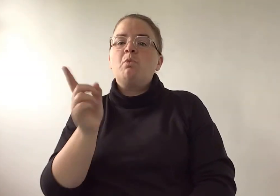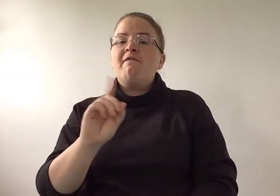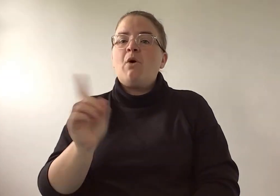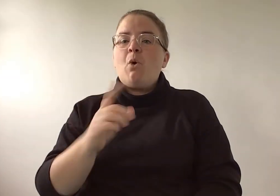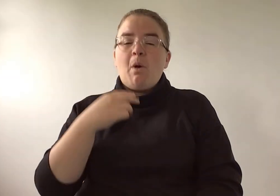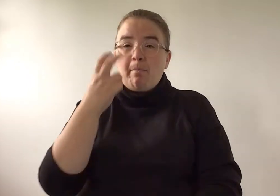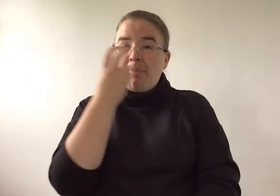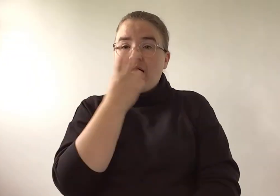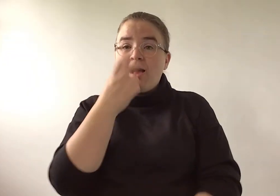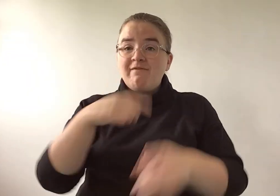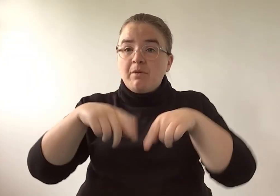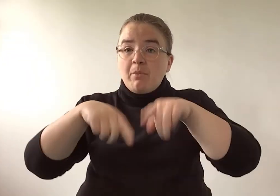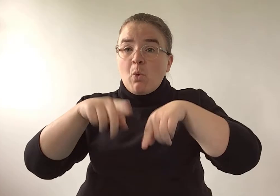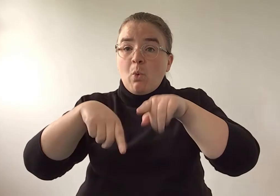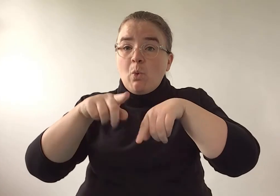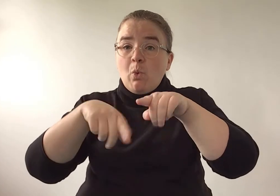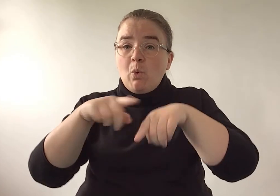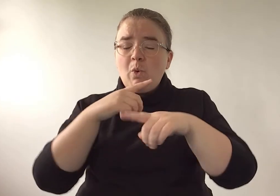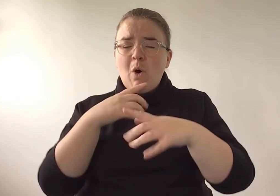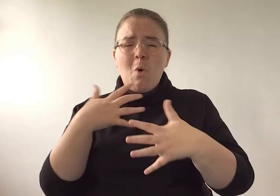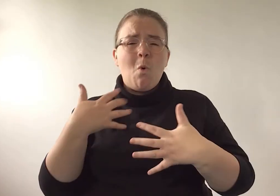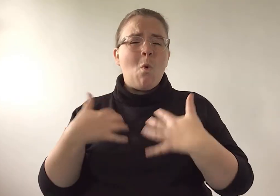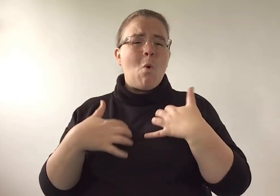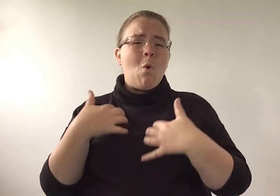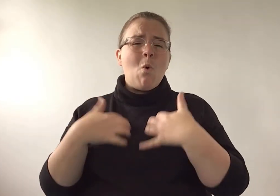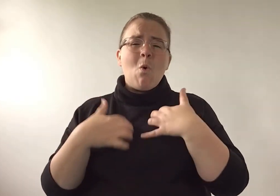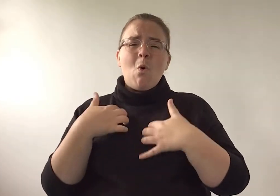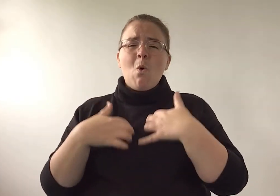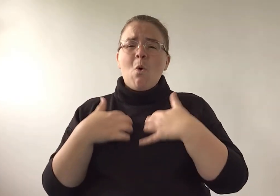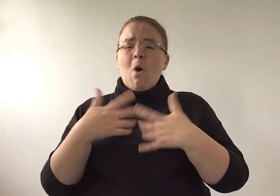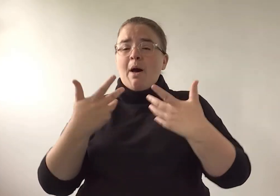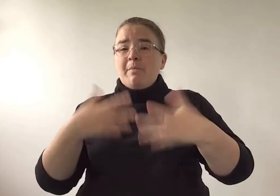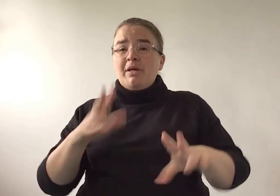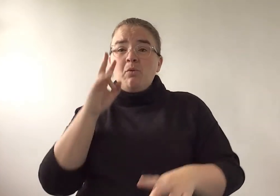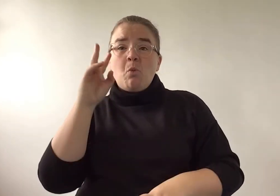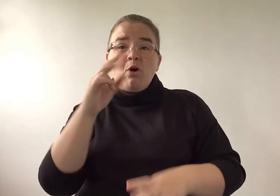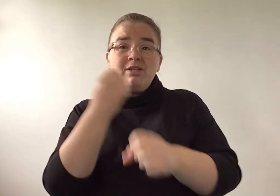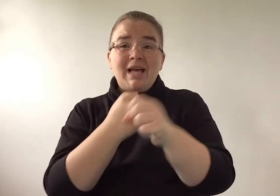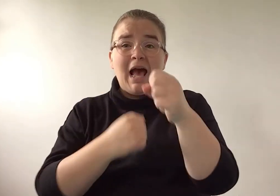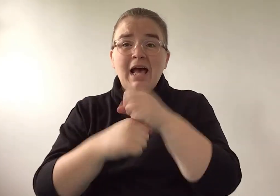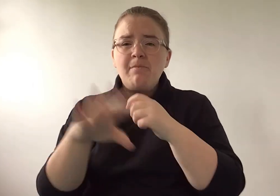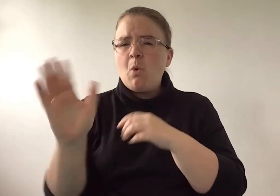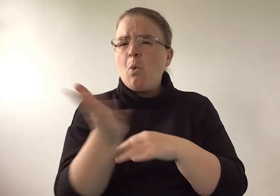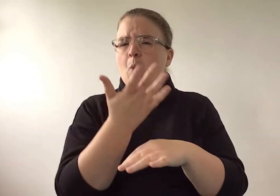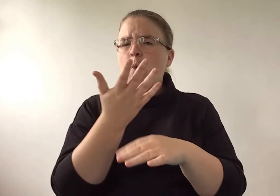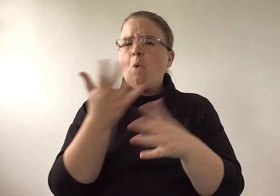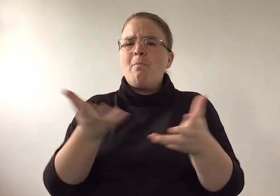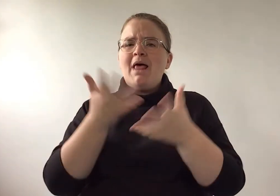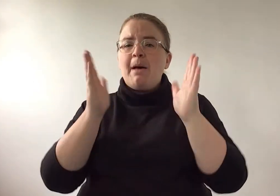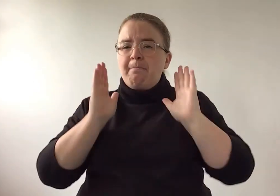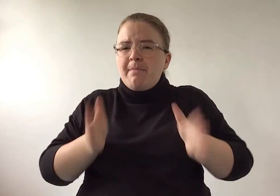because it's used to play blind football. It's so amazing to watch I've seen a game before where